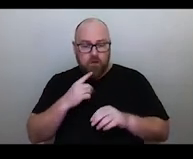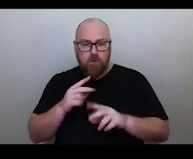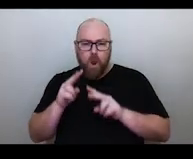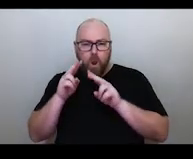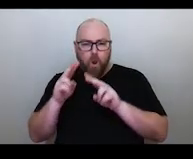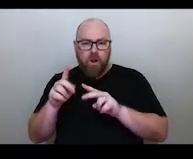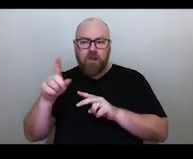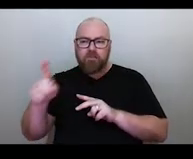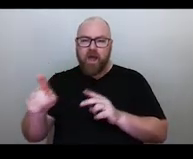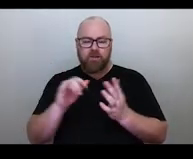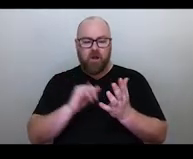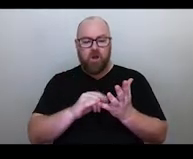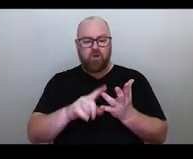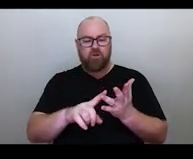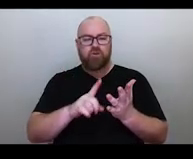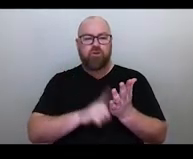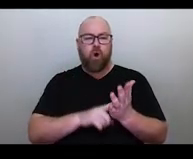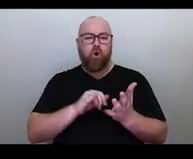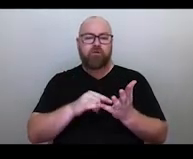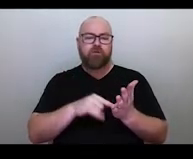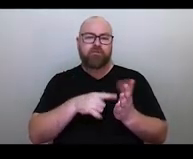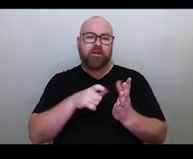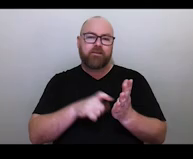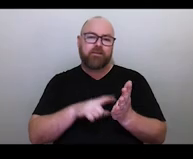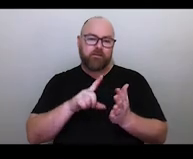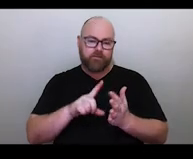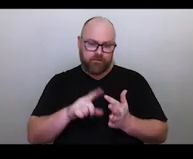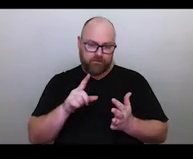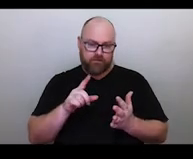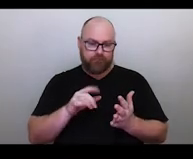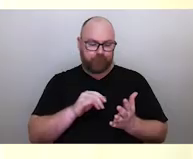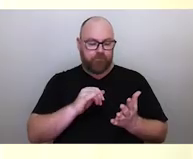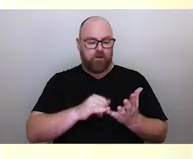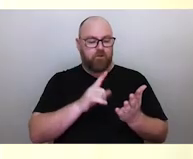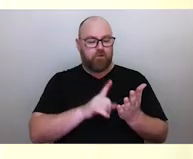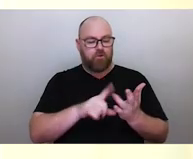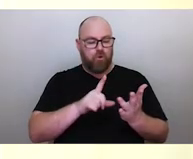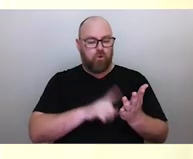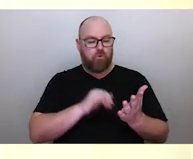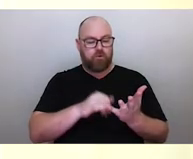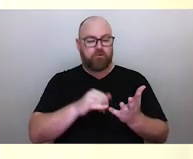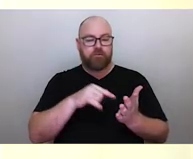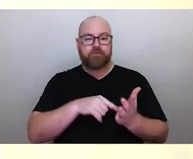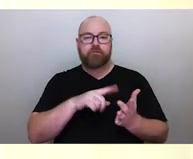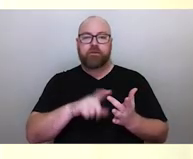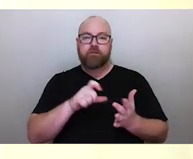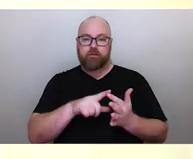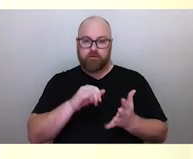as the solstices and the midpoint as the equinox. Of course, Indigenous cultures in Australia